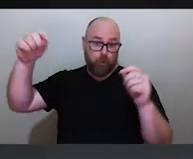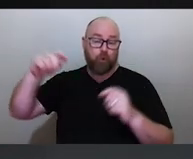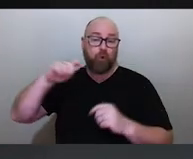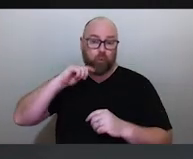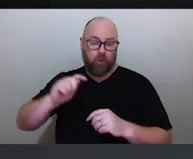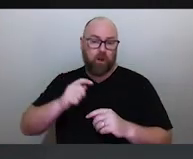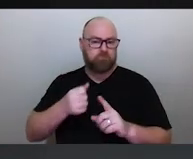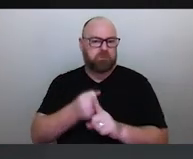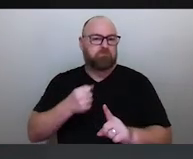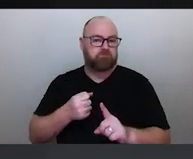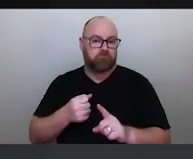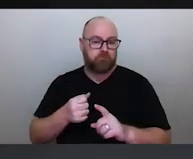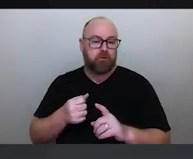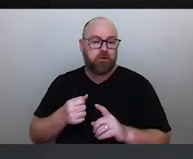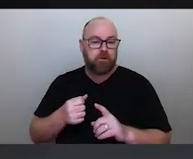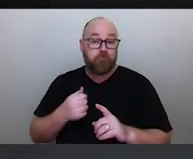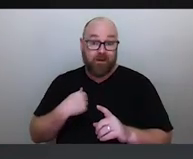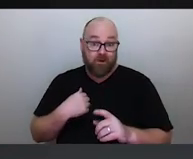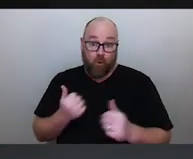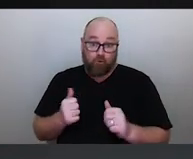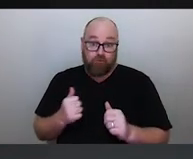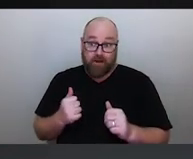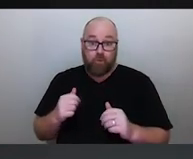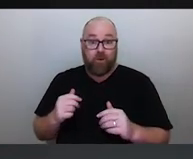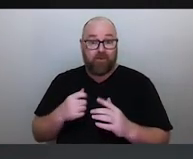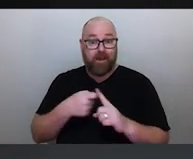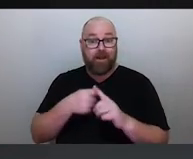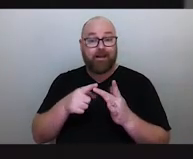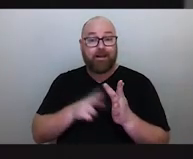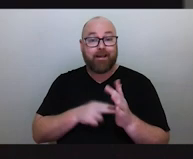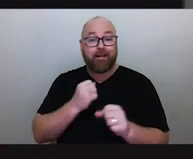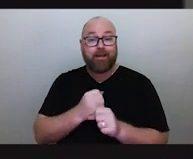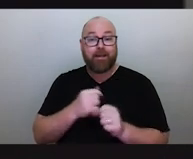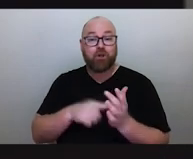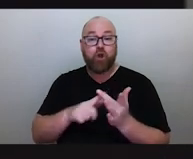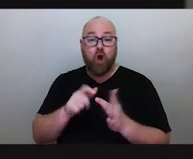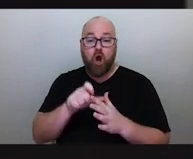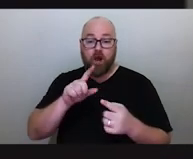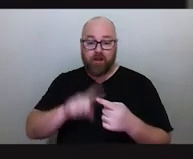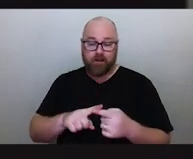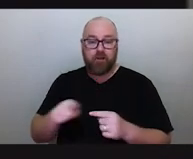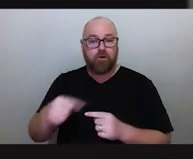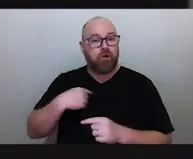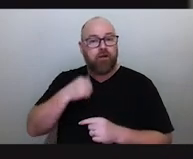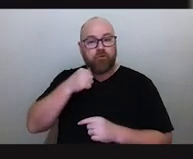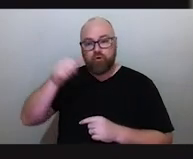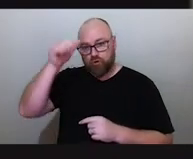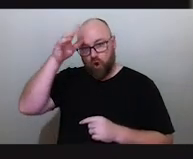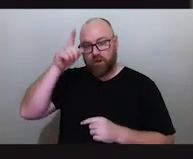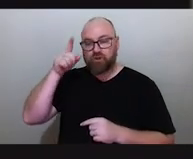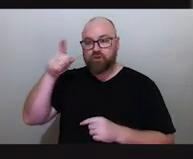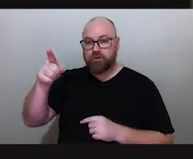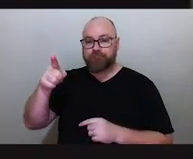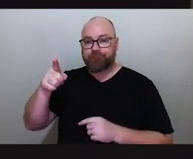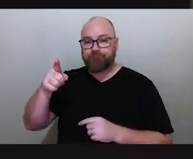So, again, knowledge of the phases of the moon, big, big tides on the new moon